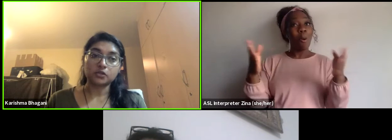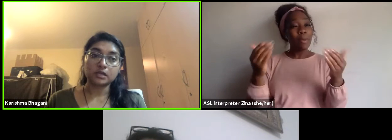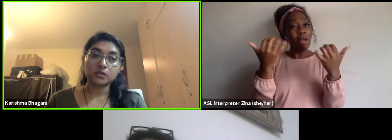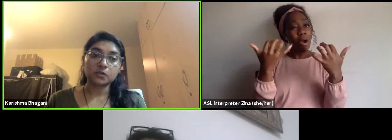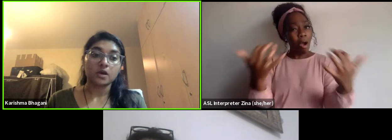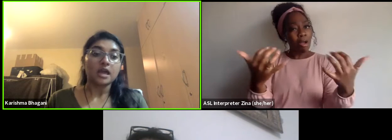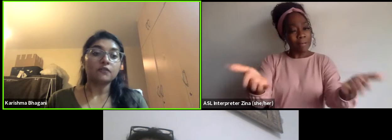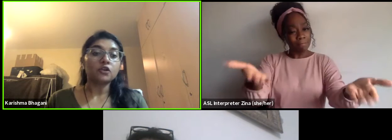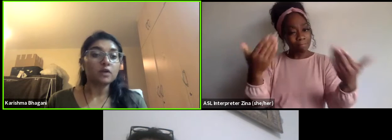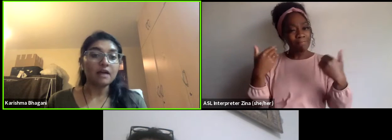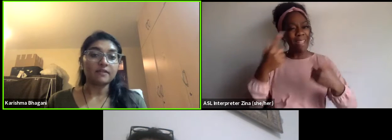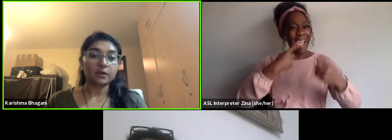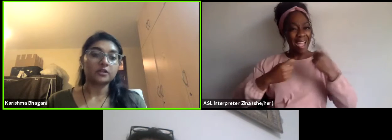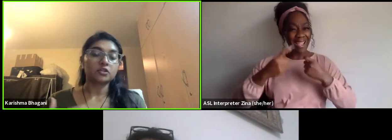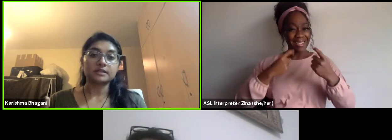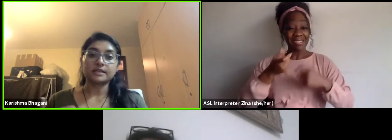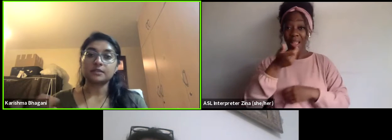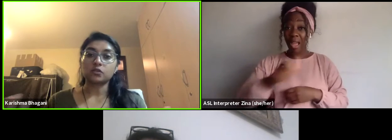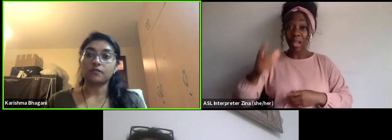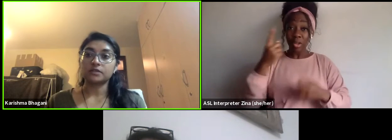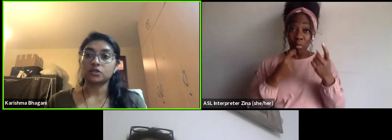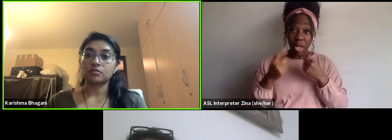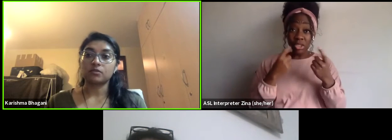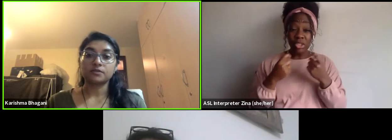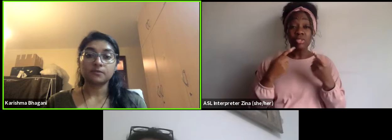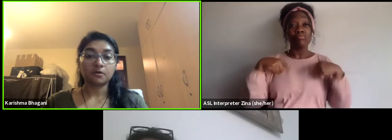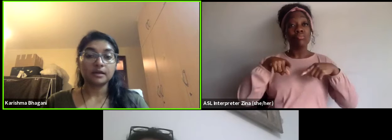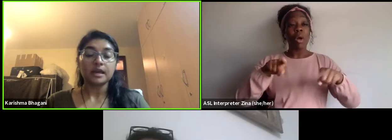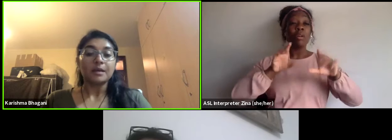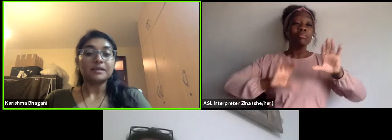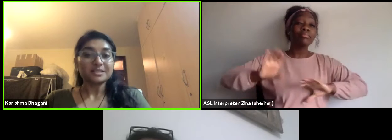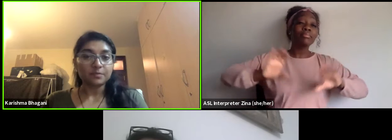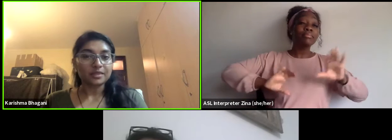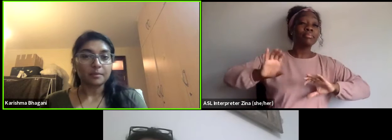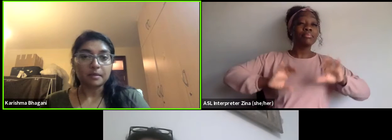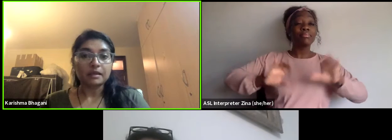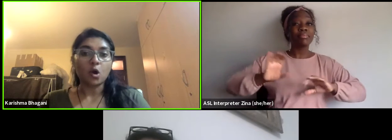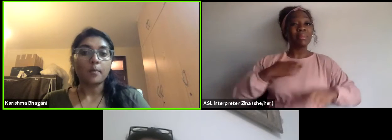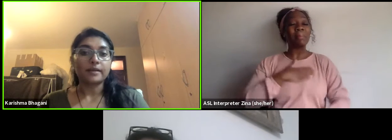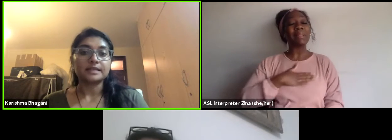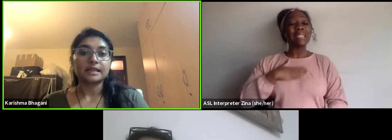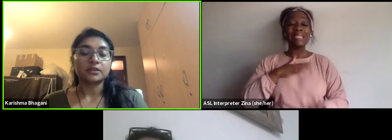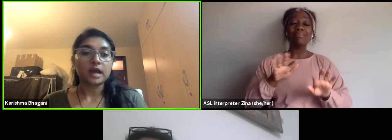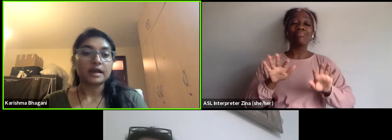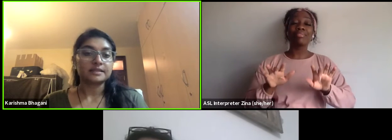So if you do have any questions as this conversation moves forward, please put them in the comments and in the chats